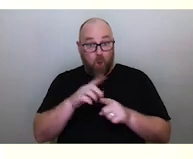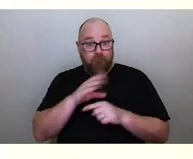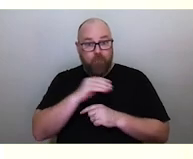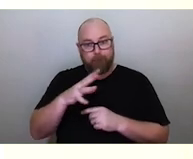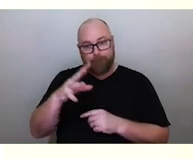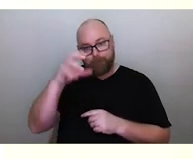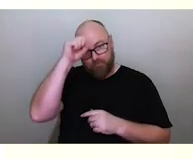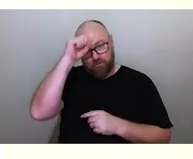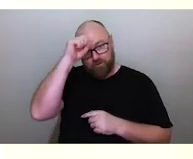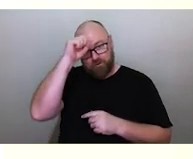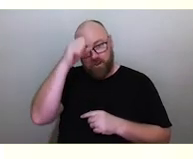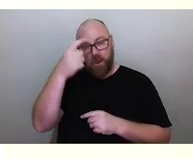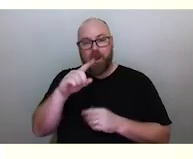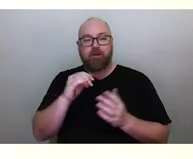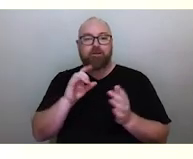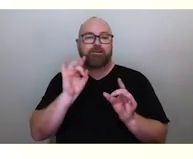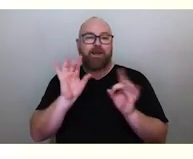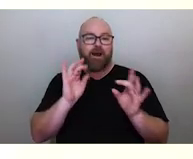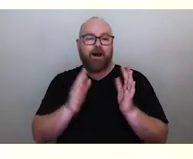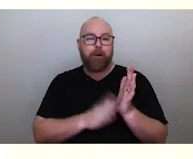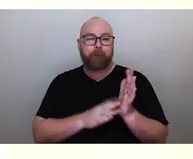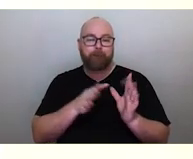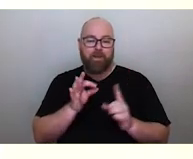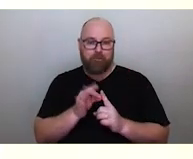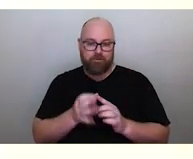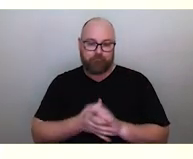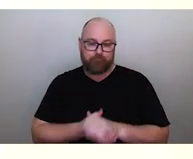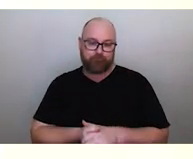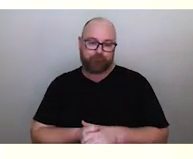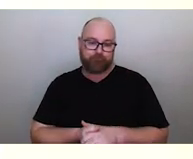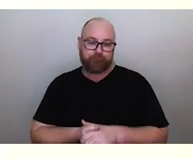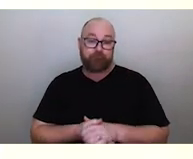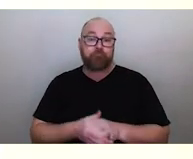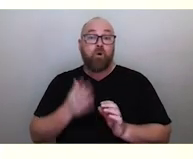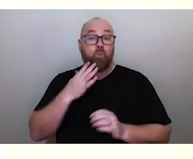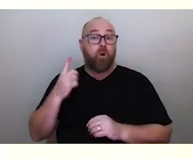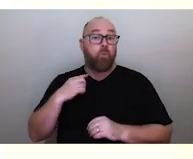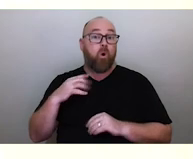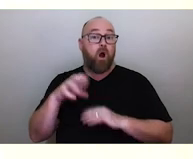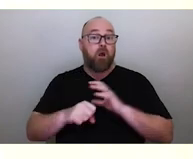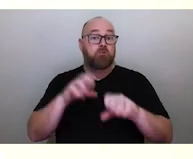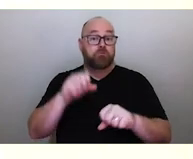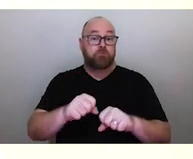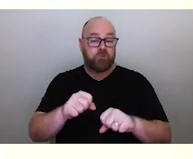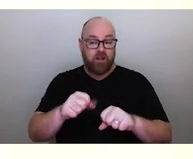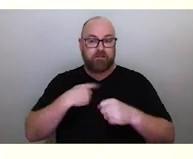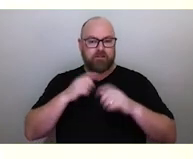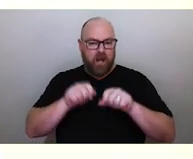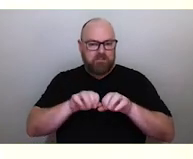through the stars and the star maps. When Colonists first arrived to Australia and began spreading across the country